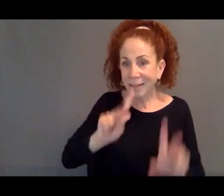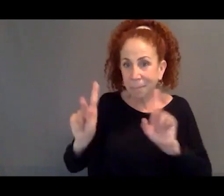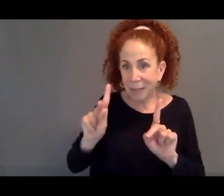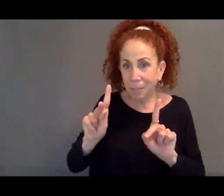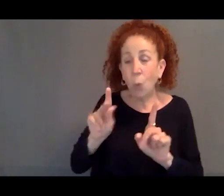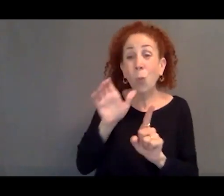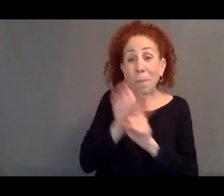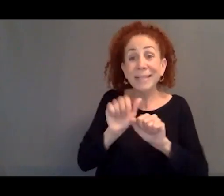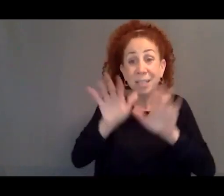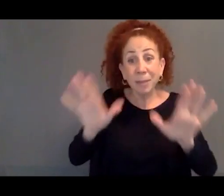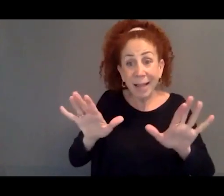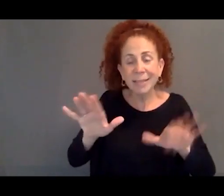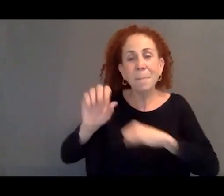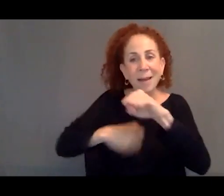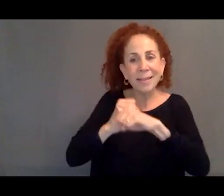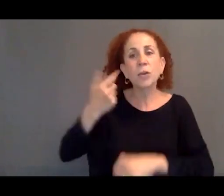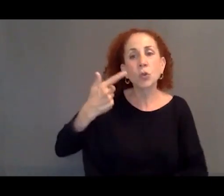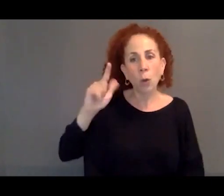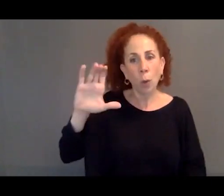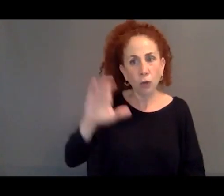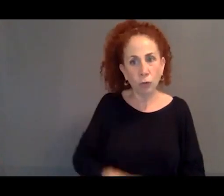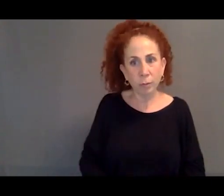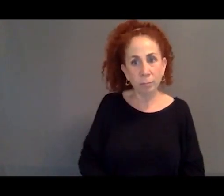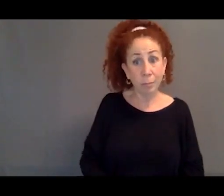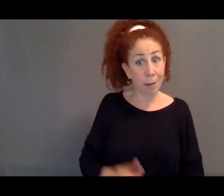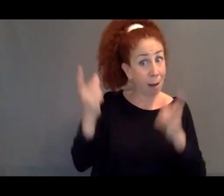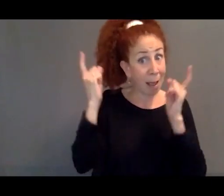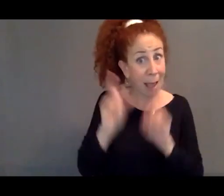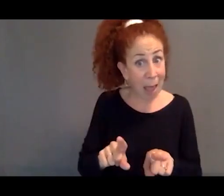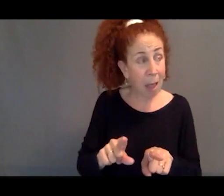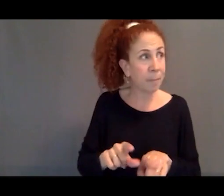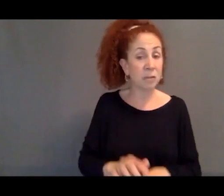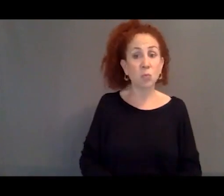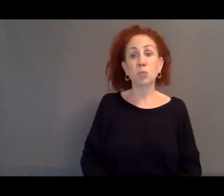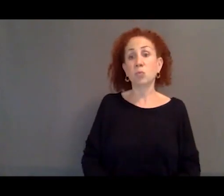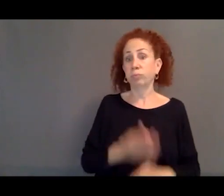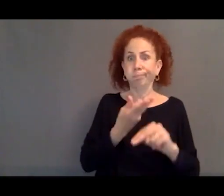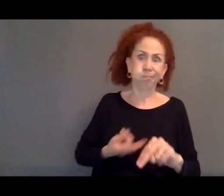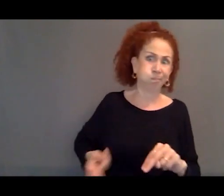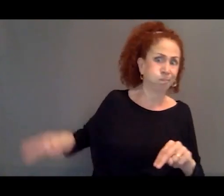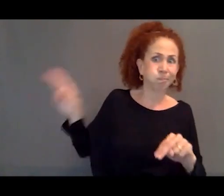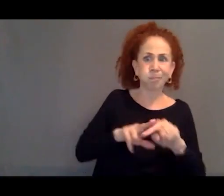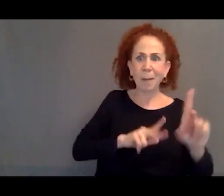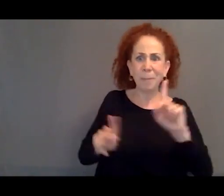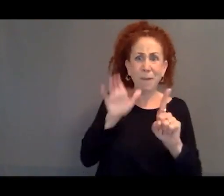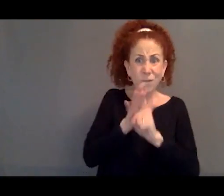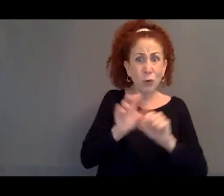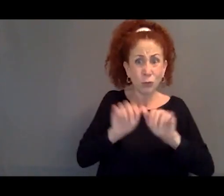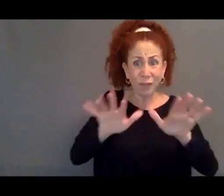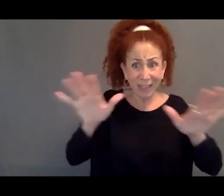And if that is true, then you have maybe an order of magnitude increase in the number of displaced people at any given time.